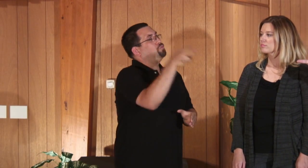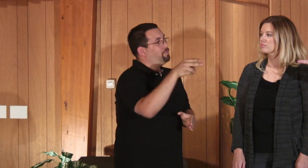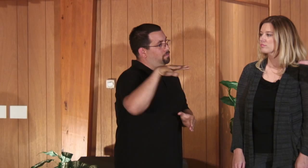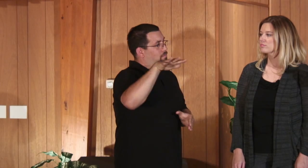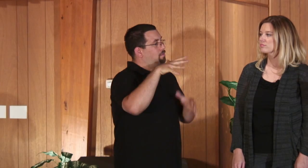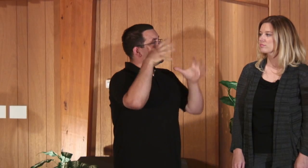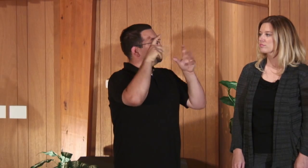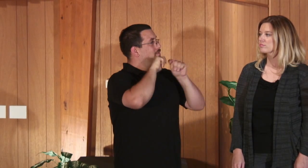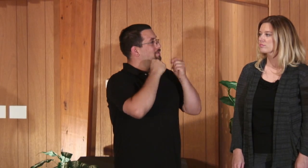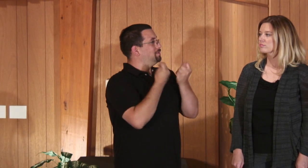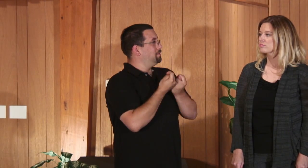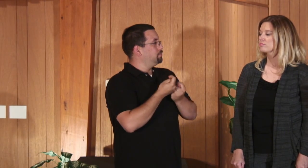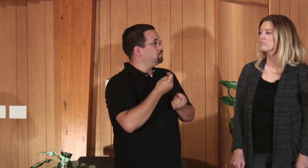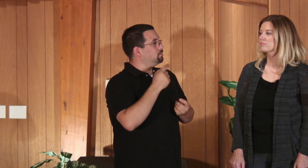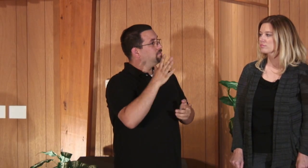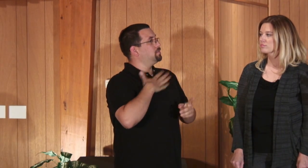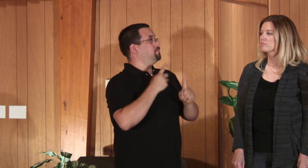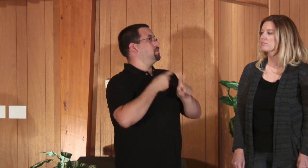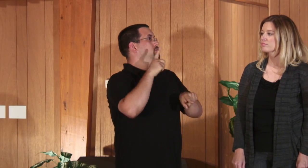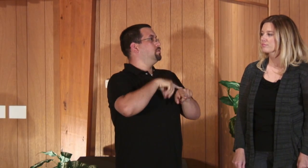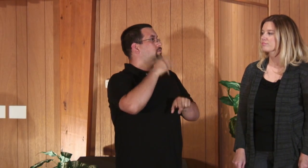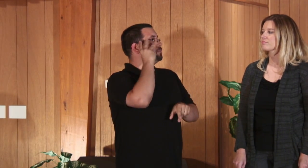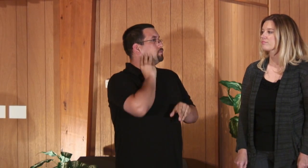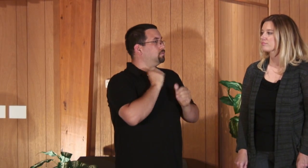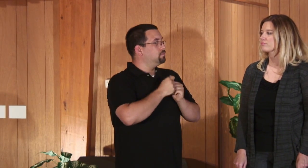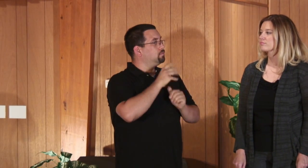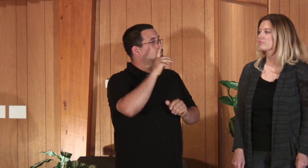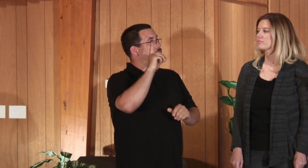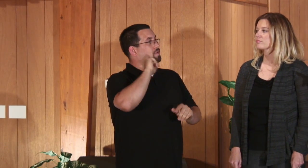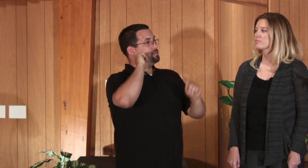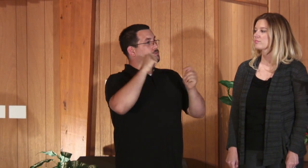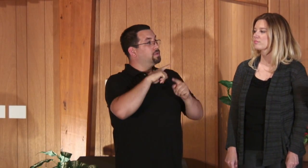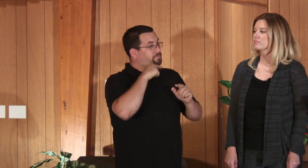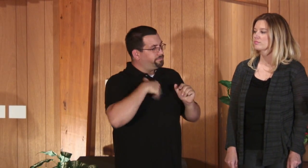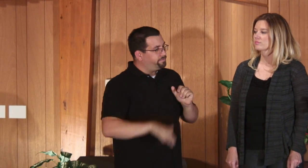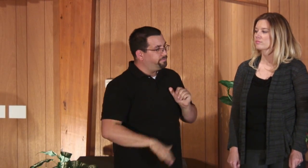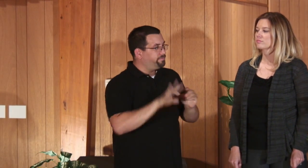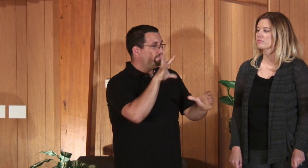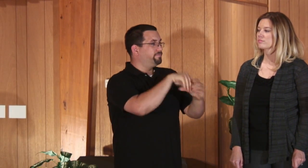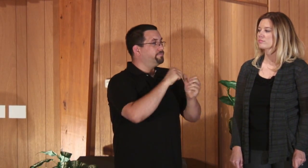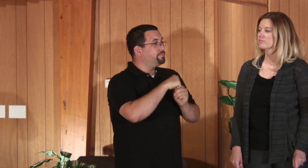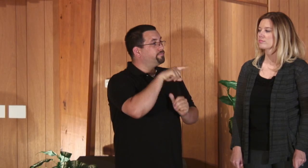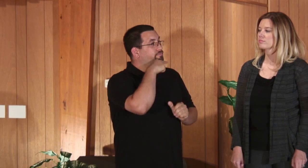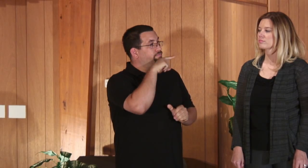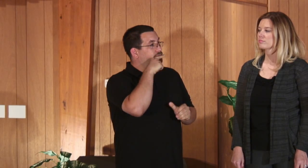once I joined that cast, that was really my first experience in deaf theater, getting